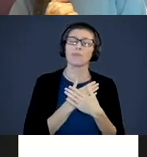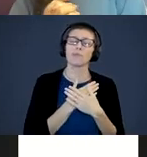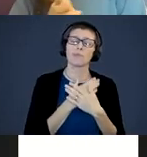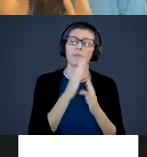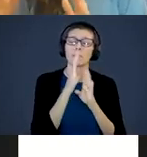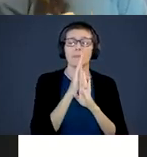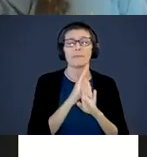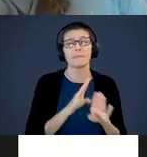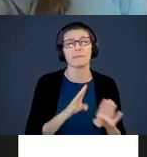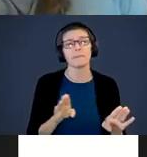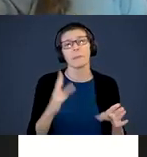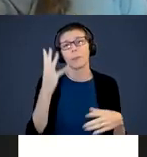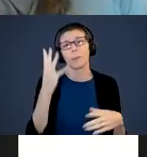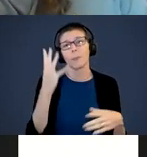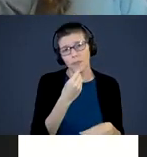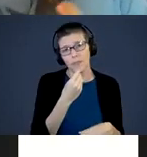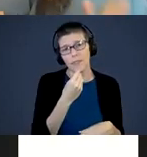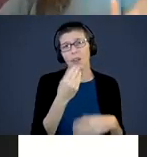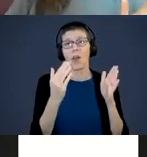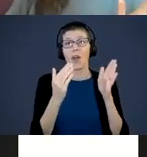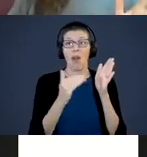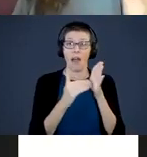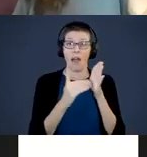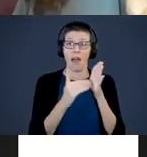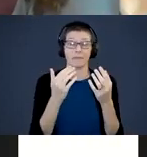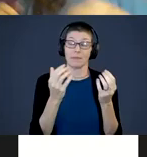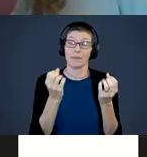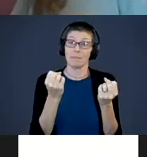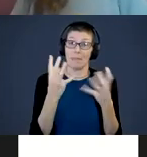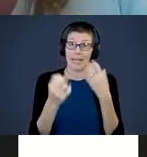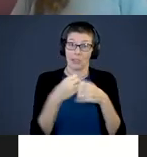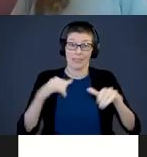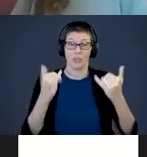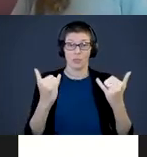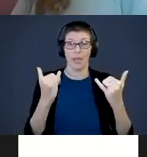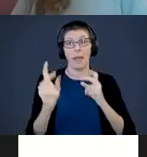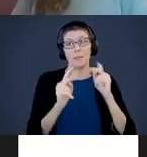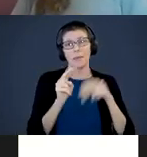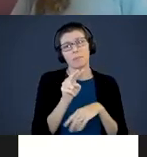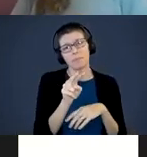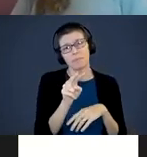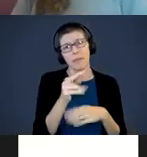and beautiful. And often for many years and still today some people look at these precious babies